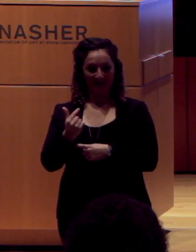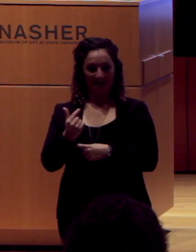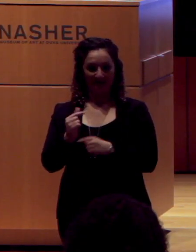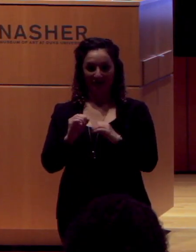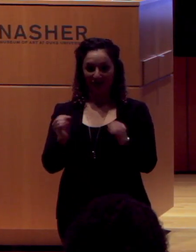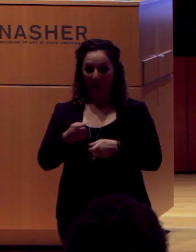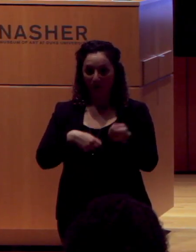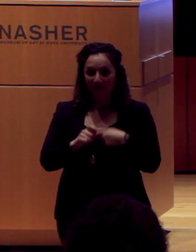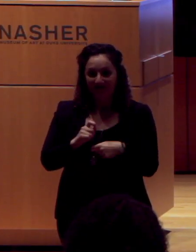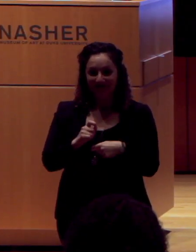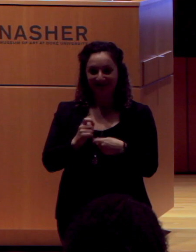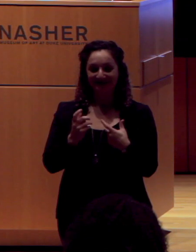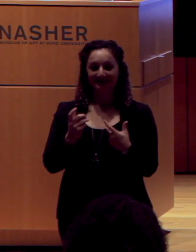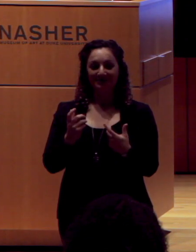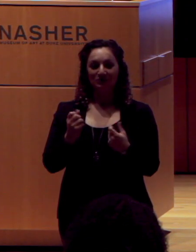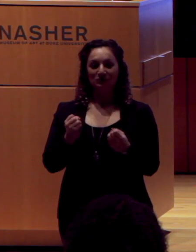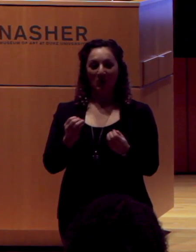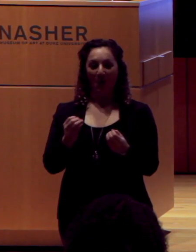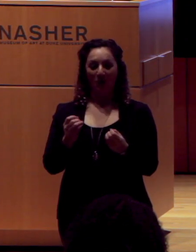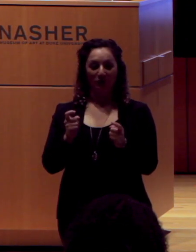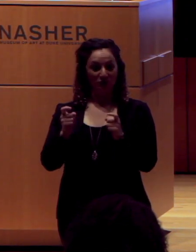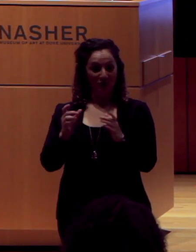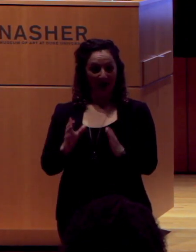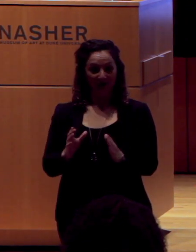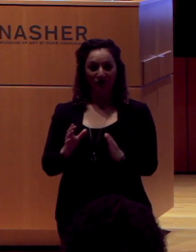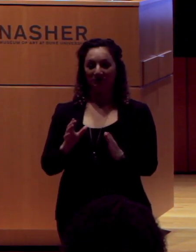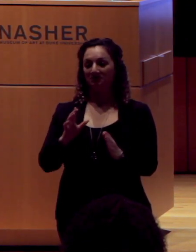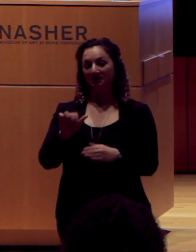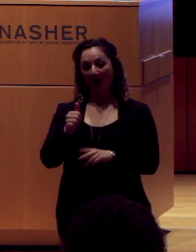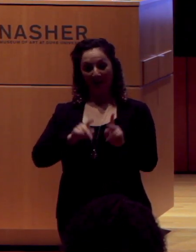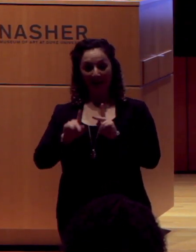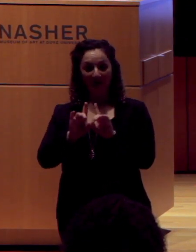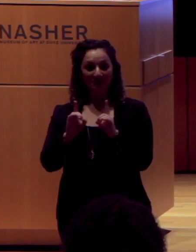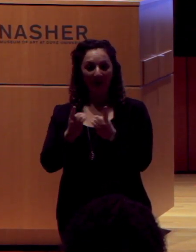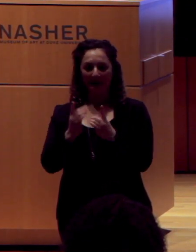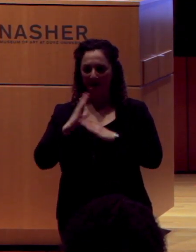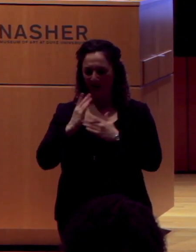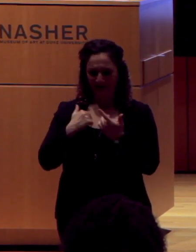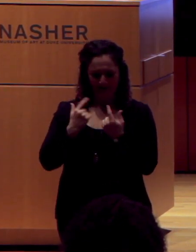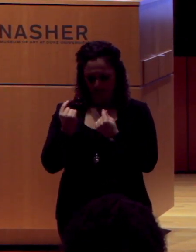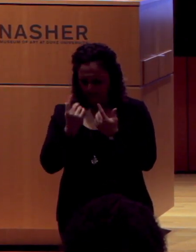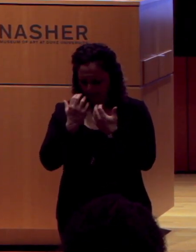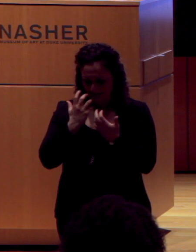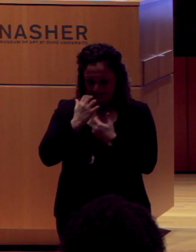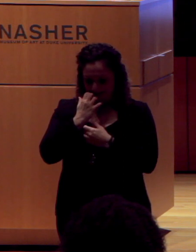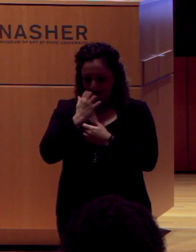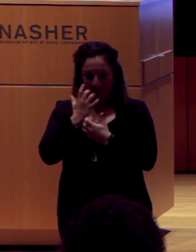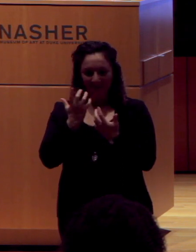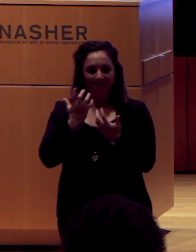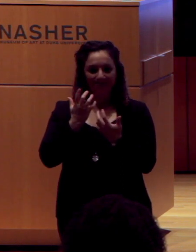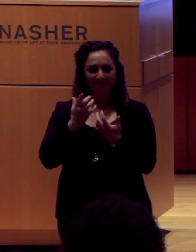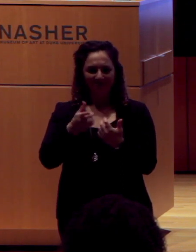So the director and the other folks in the department were really worried. “What are we going to do?” Even though he was capable of performing.